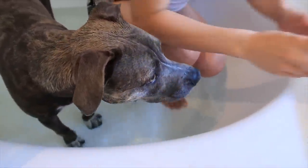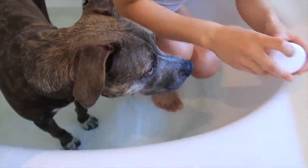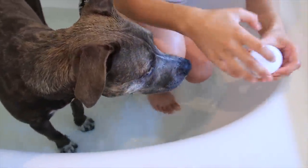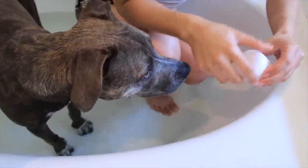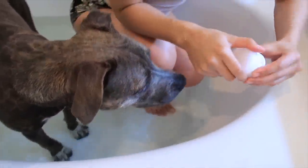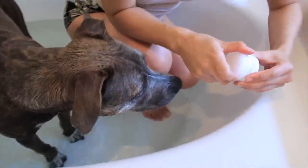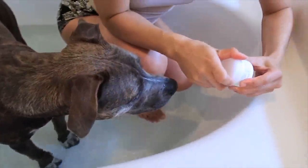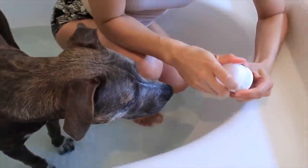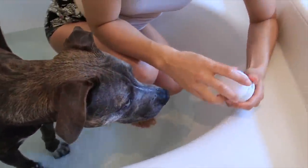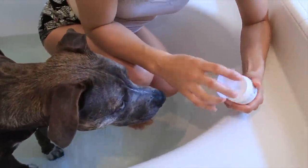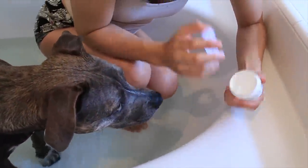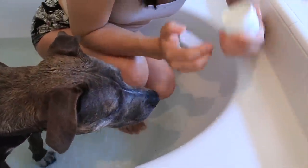E: what's this smell?